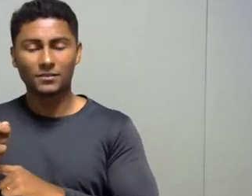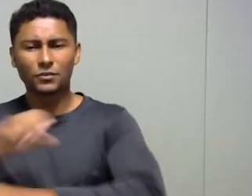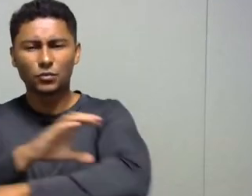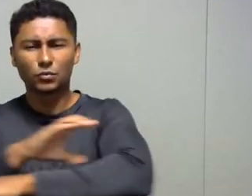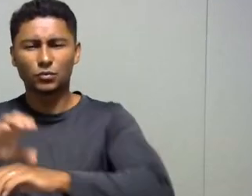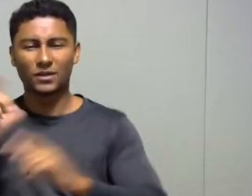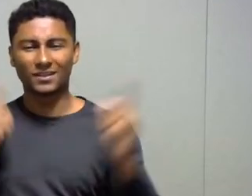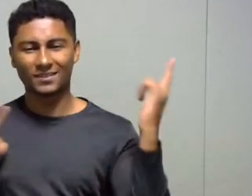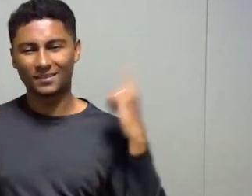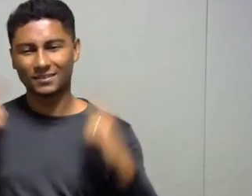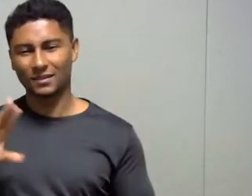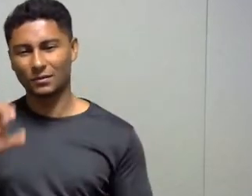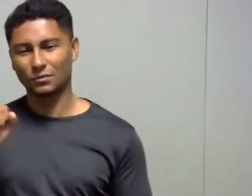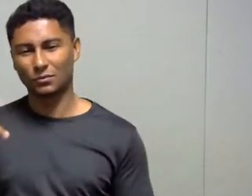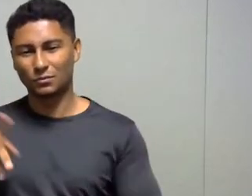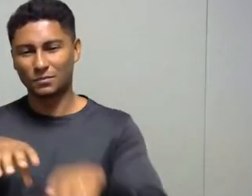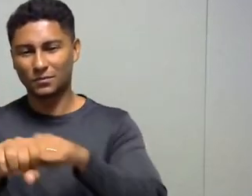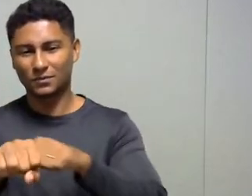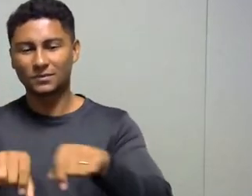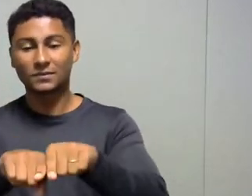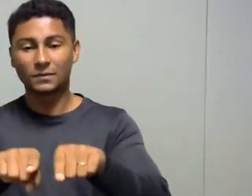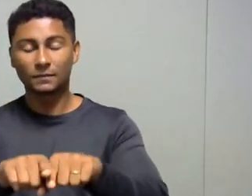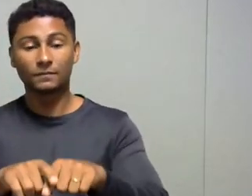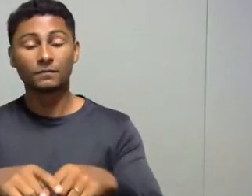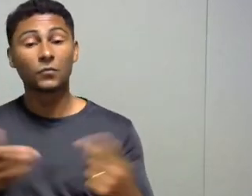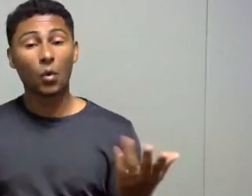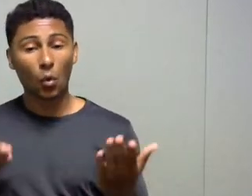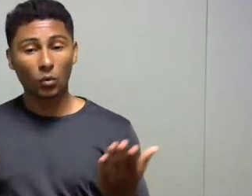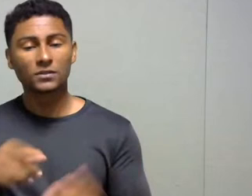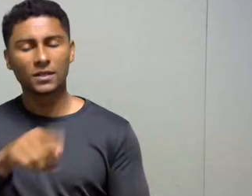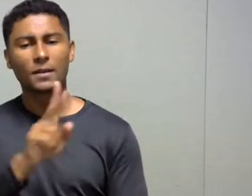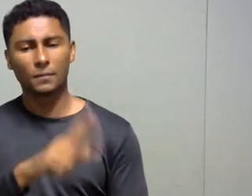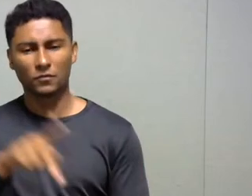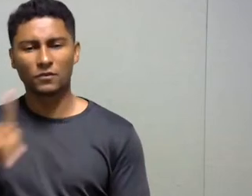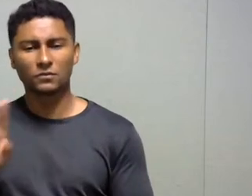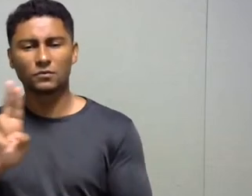Currently, Uvinha is a professor at the University of São Paulo